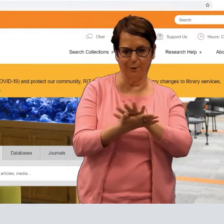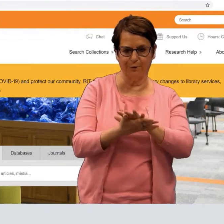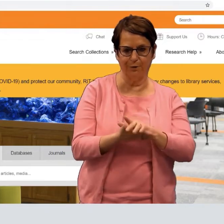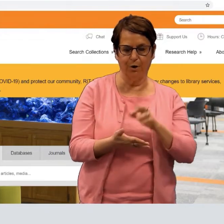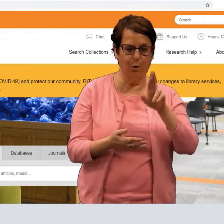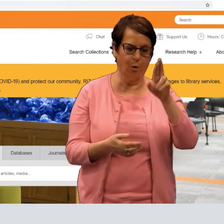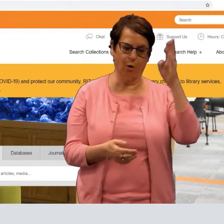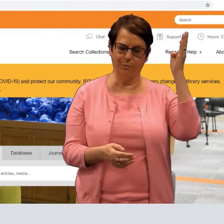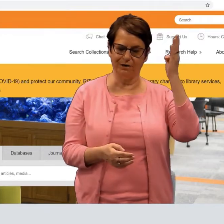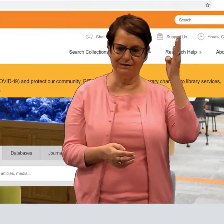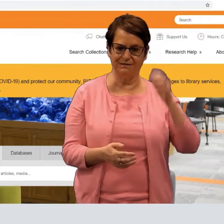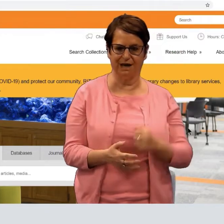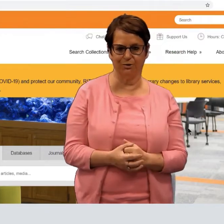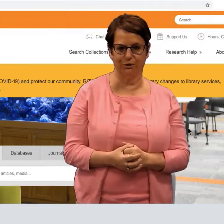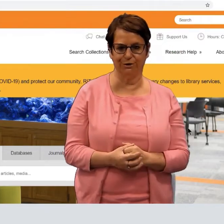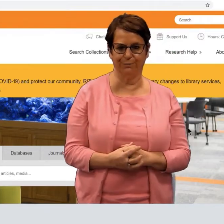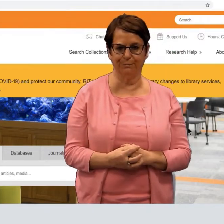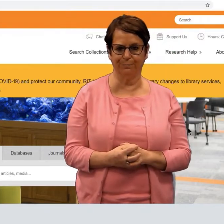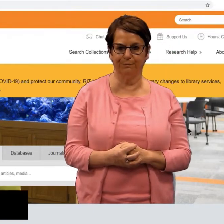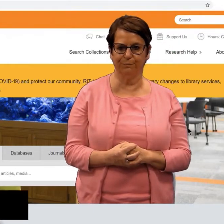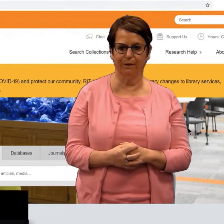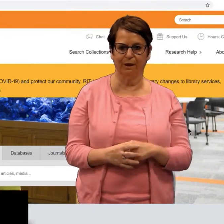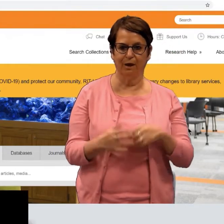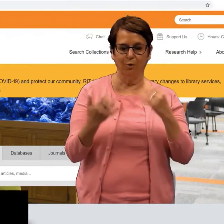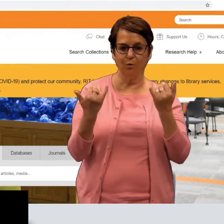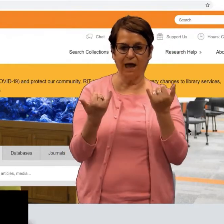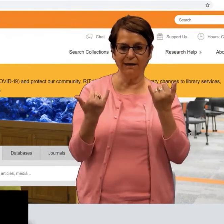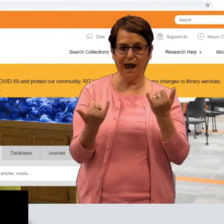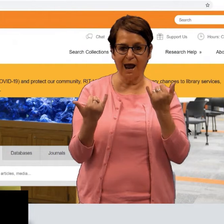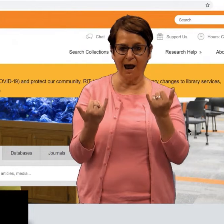for your paper or presentation.